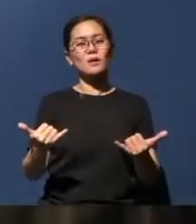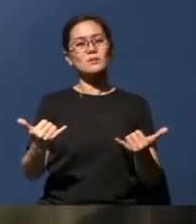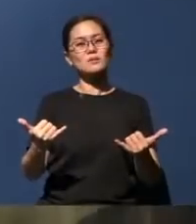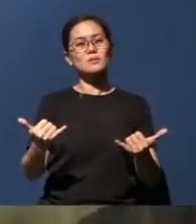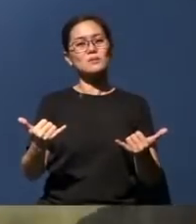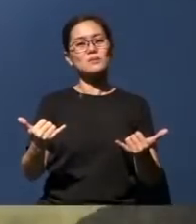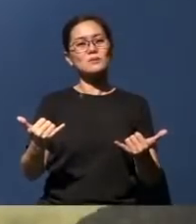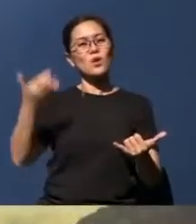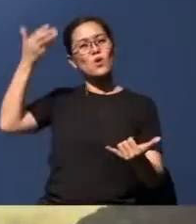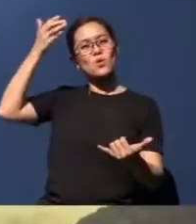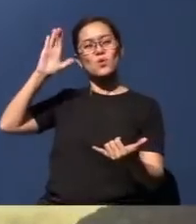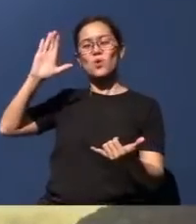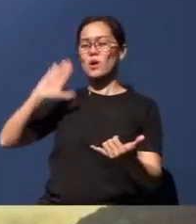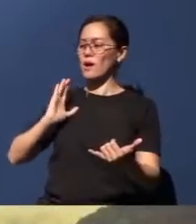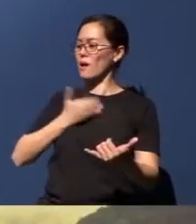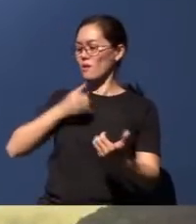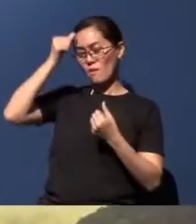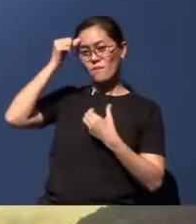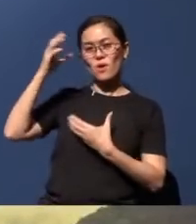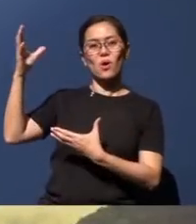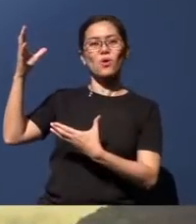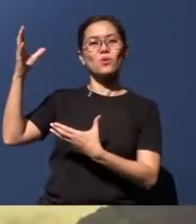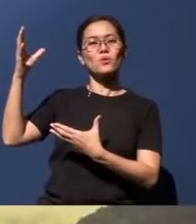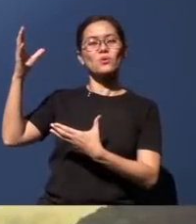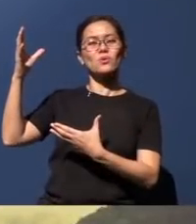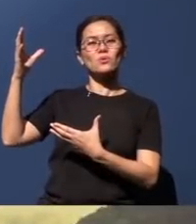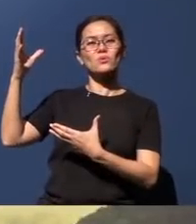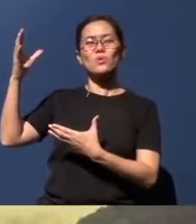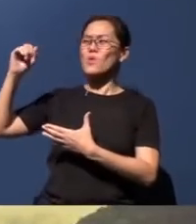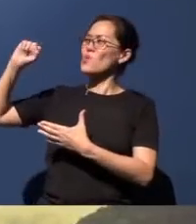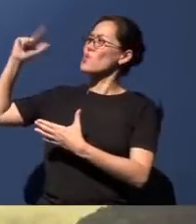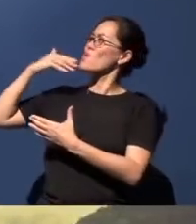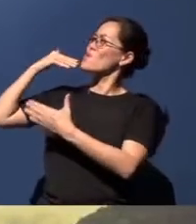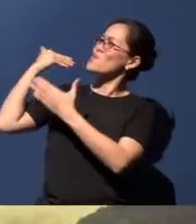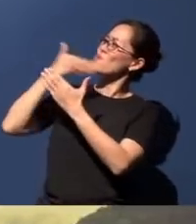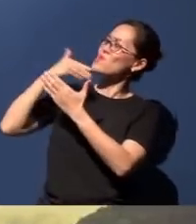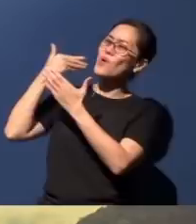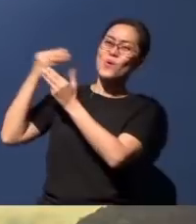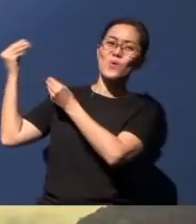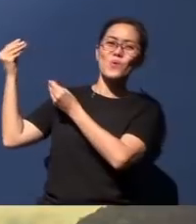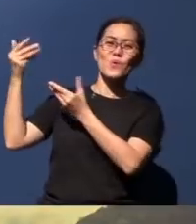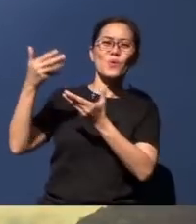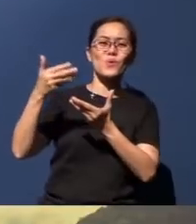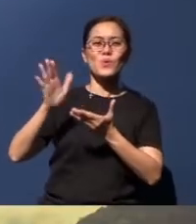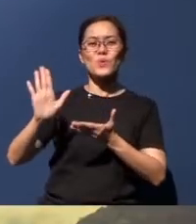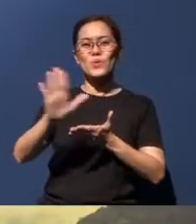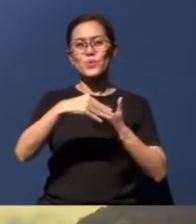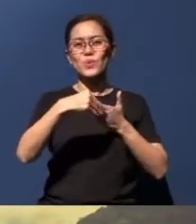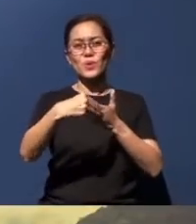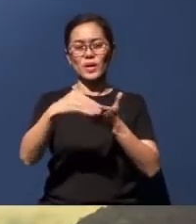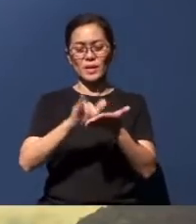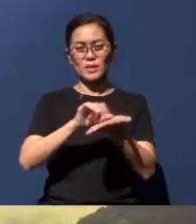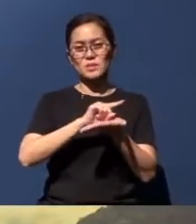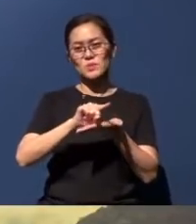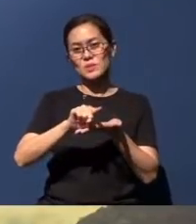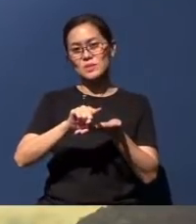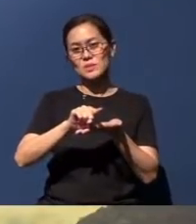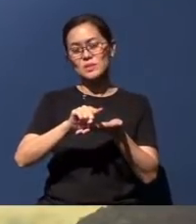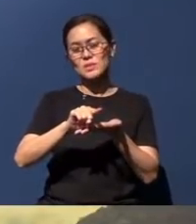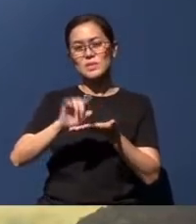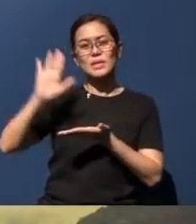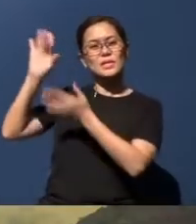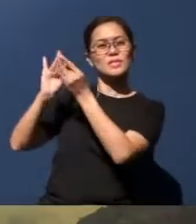may God our Father - the source of all goodness - be your guide this week. And by His Spirit, may you be